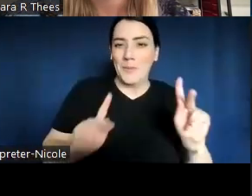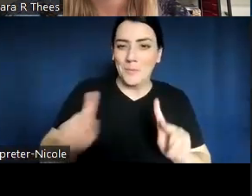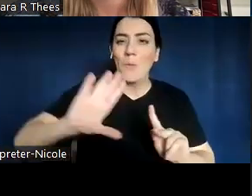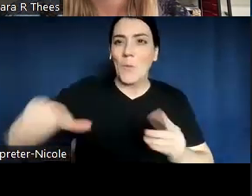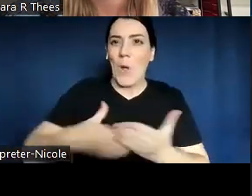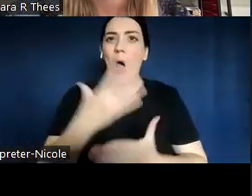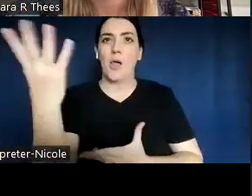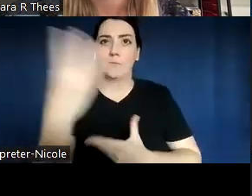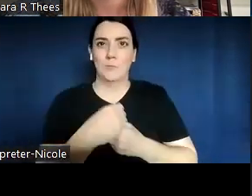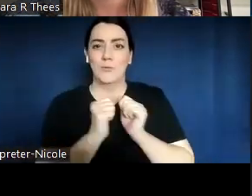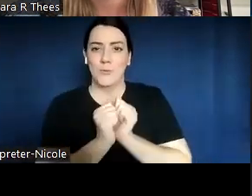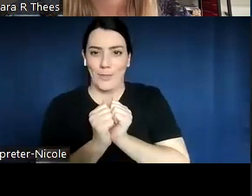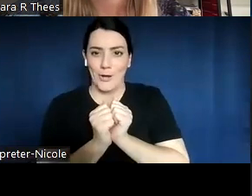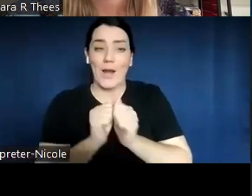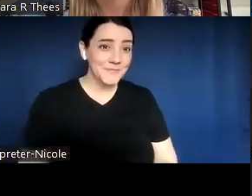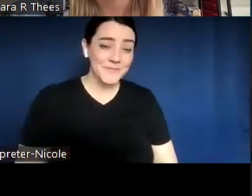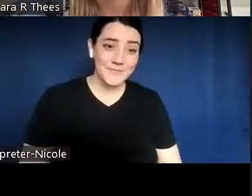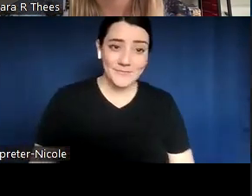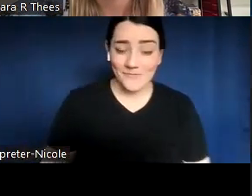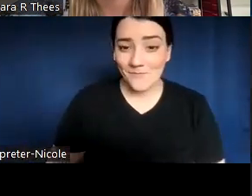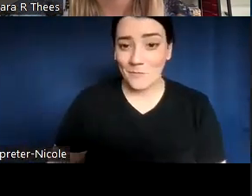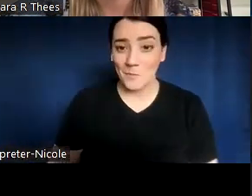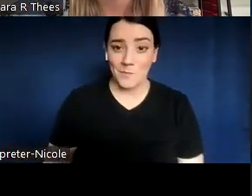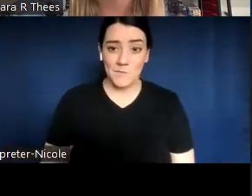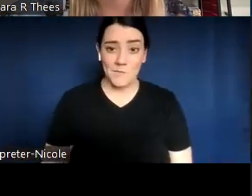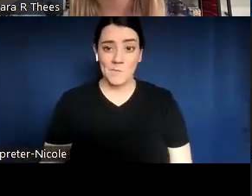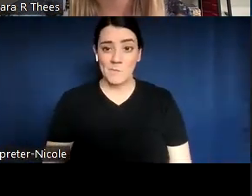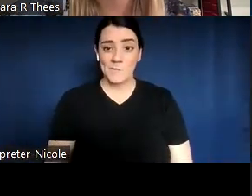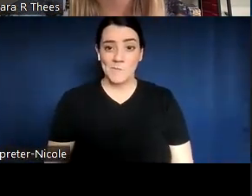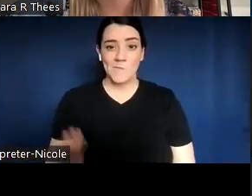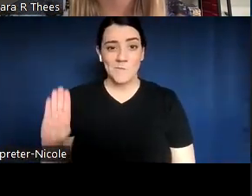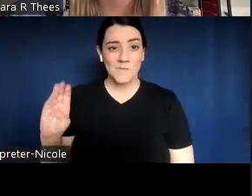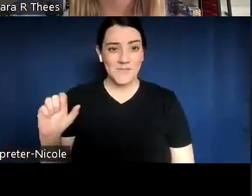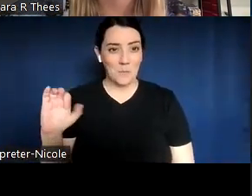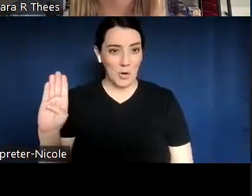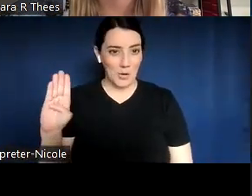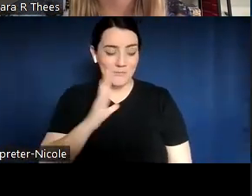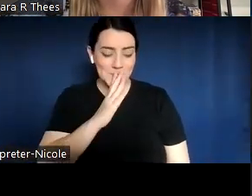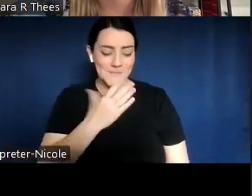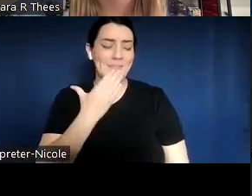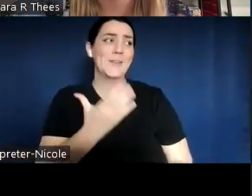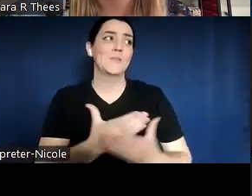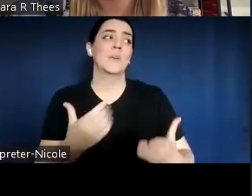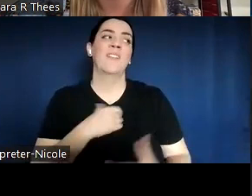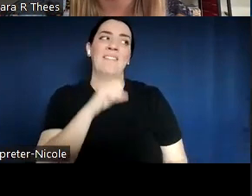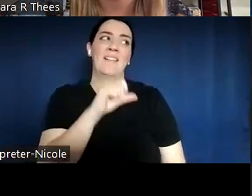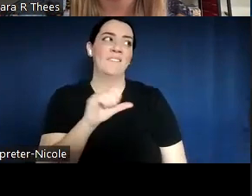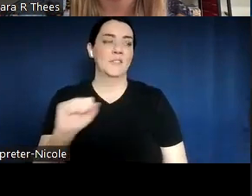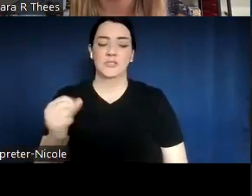This is Barb. Thank you so much, Jen. Always love a good Schitt's Creek reference.